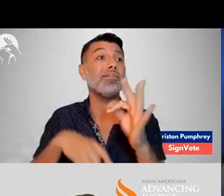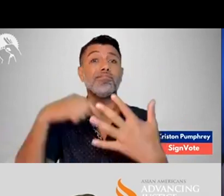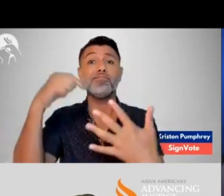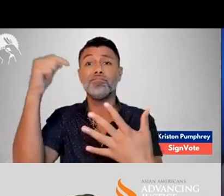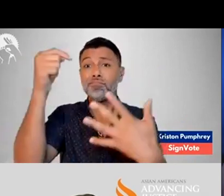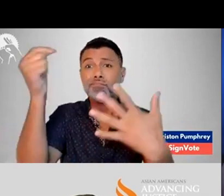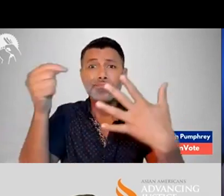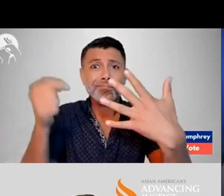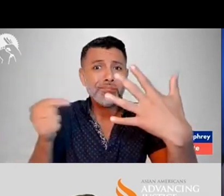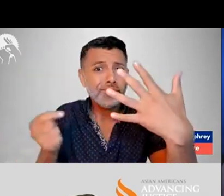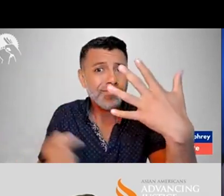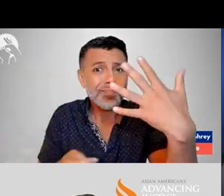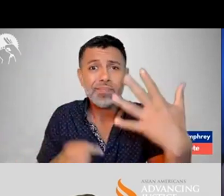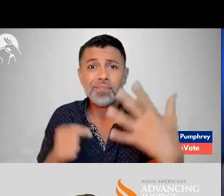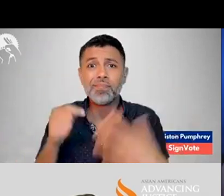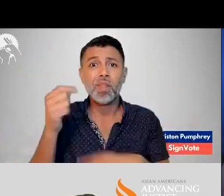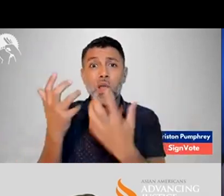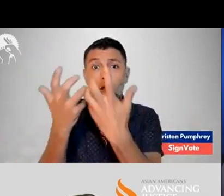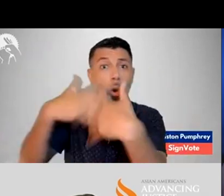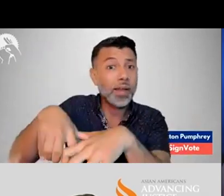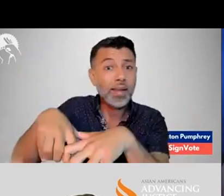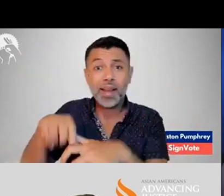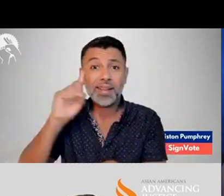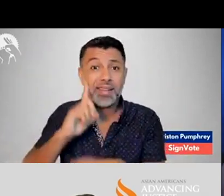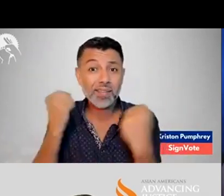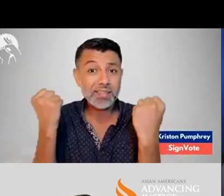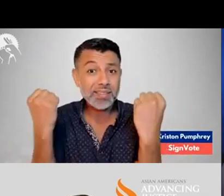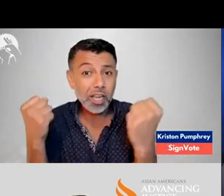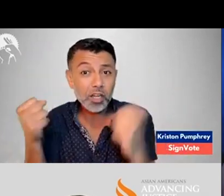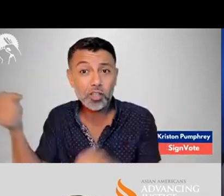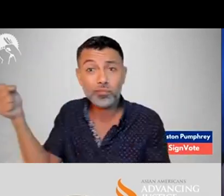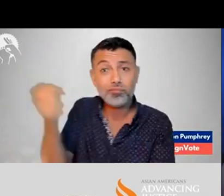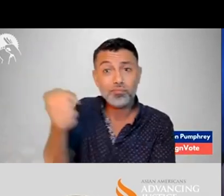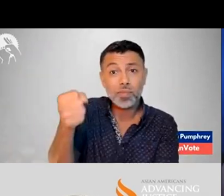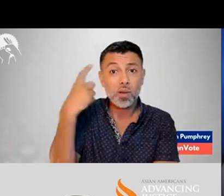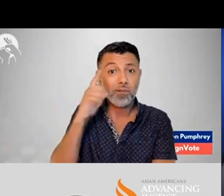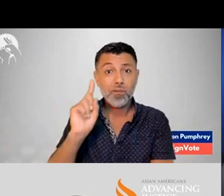livestreaming and captioning, as well as many other accessibility support services.